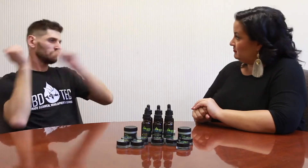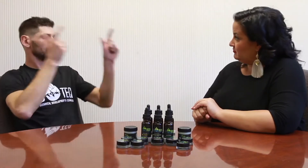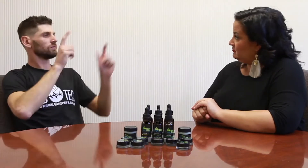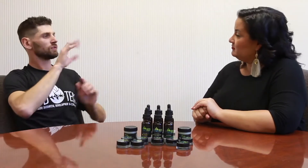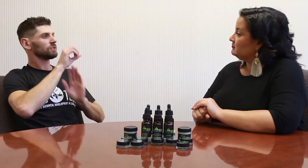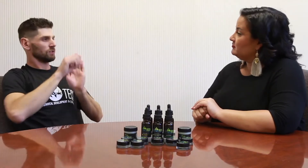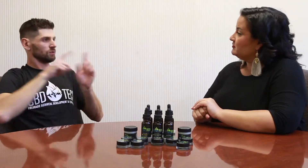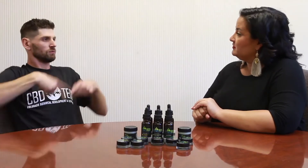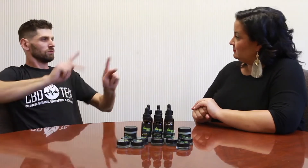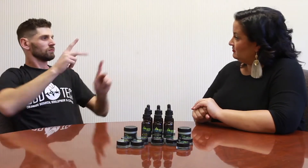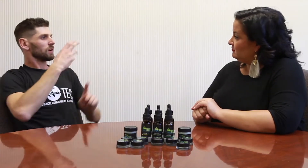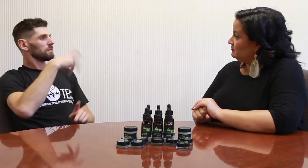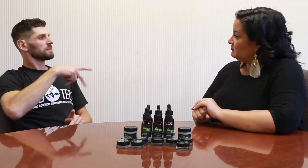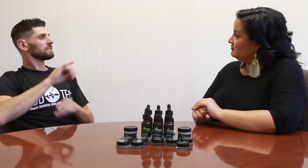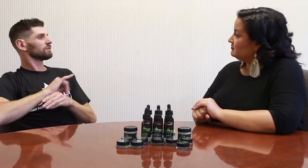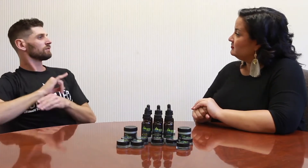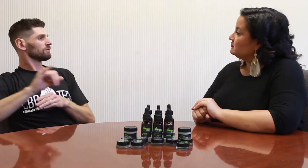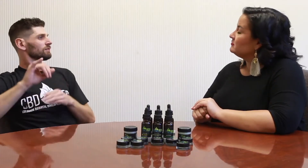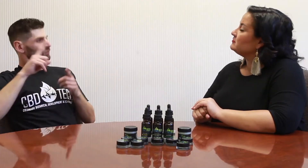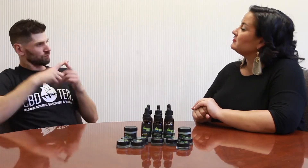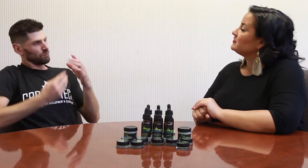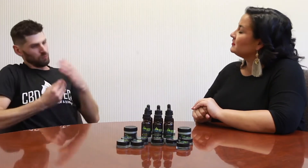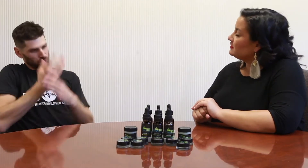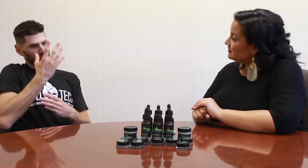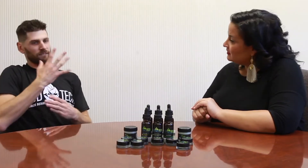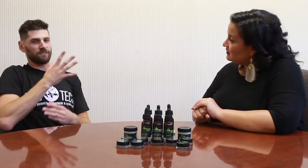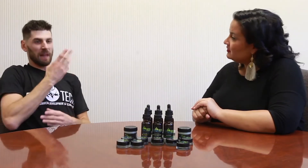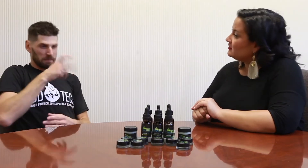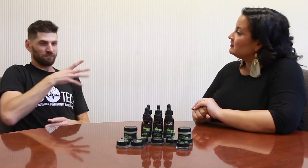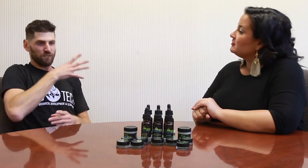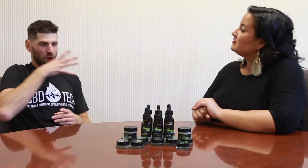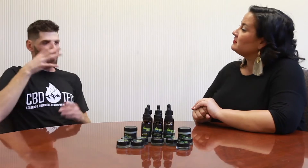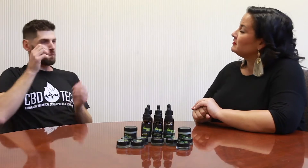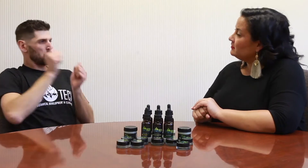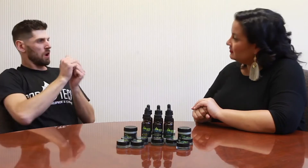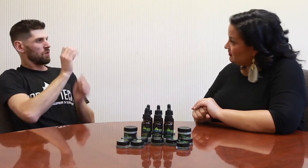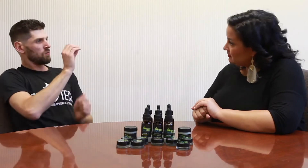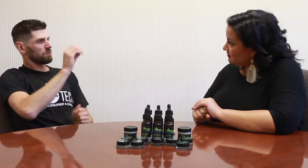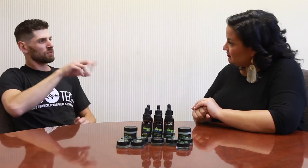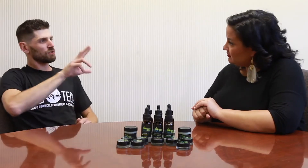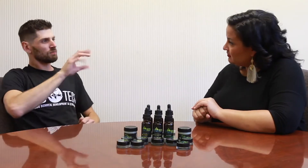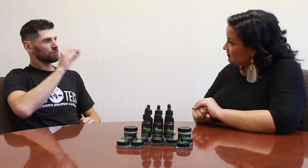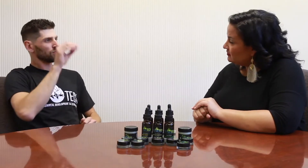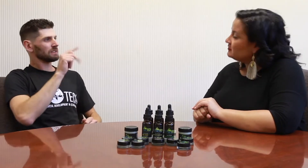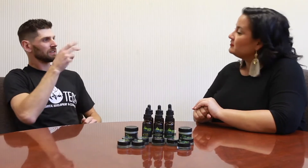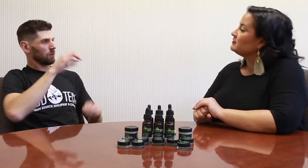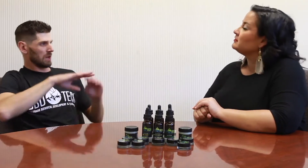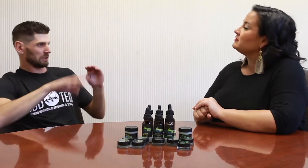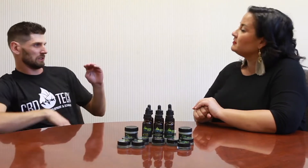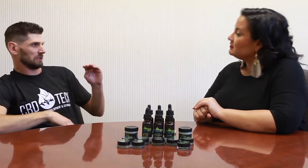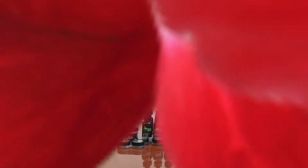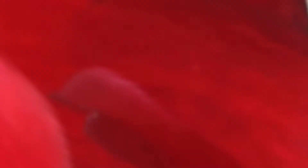The federal government made a decision announcing that all 50 states can allow growth of hemp with 0.3% THC or less.